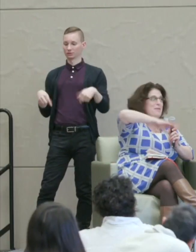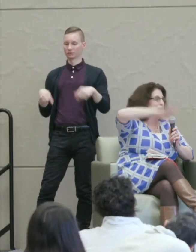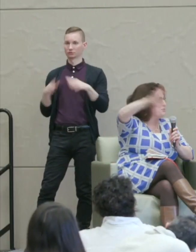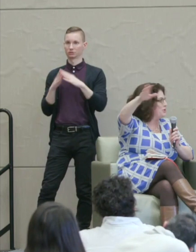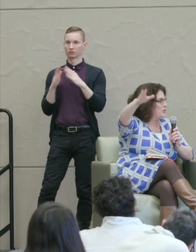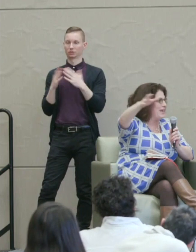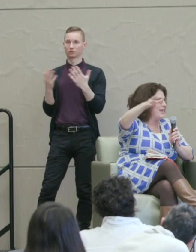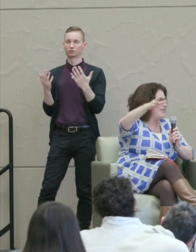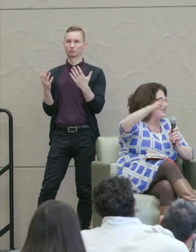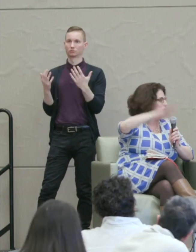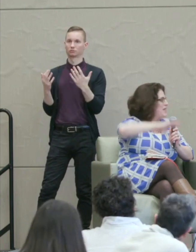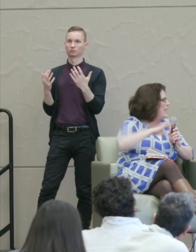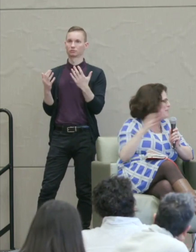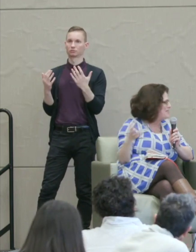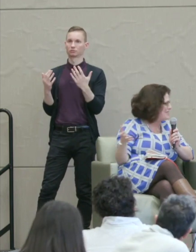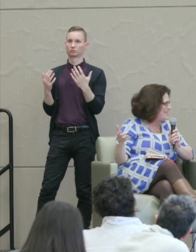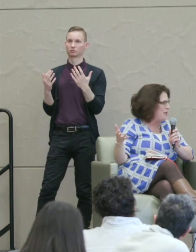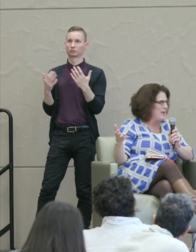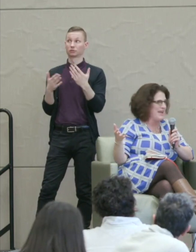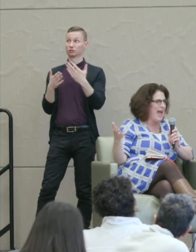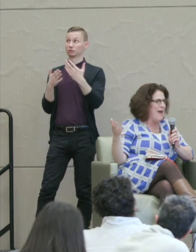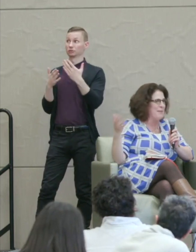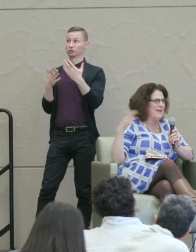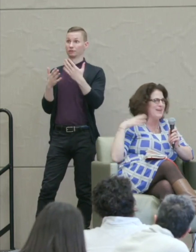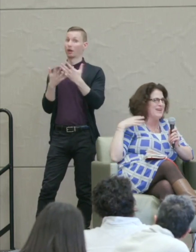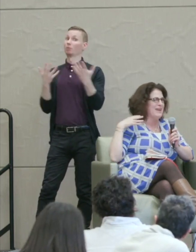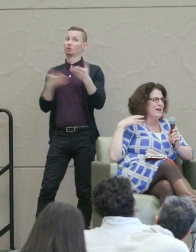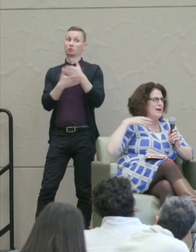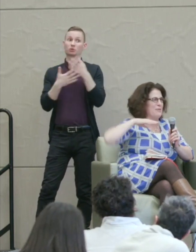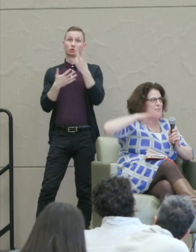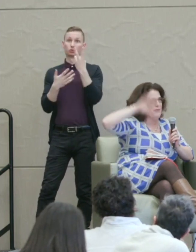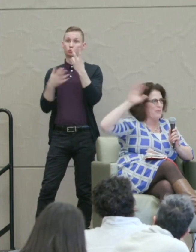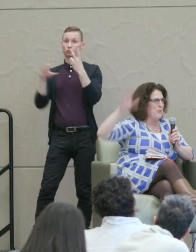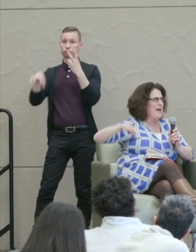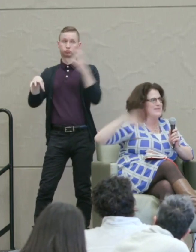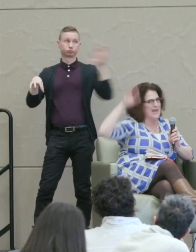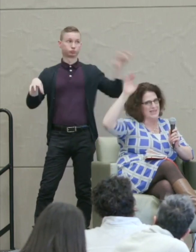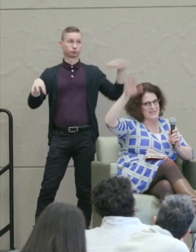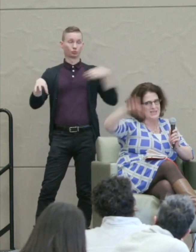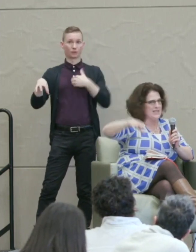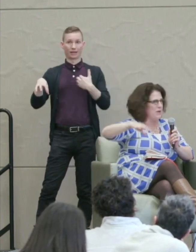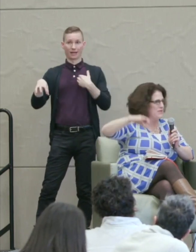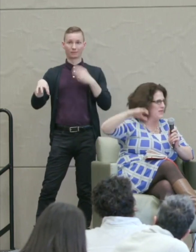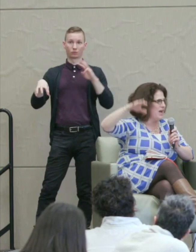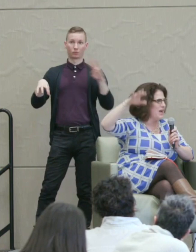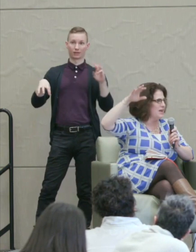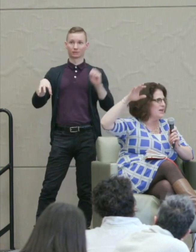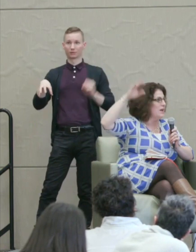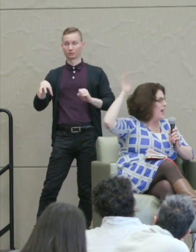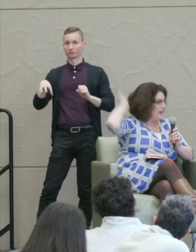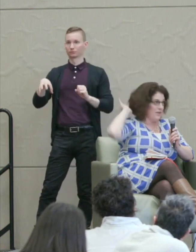much between the two campuses that we inhabit from the west side to the south side and on